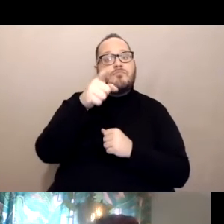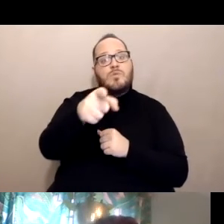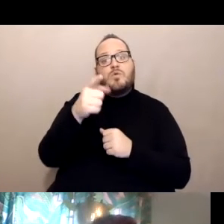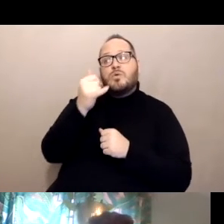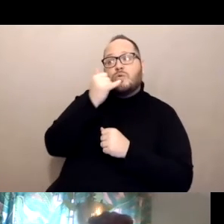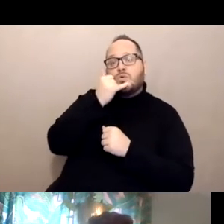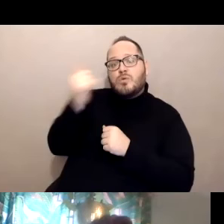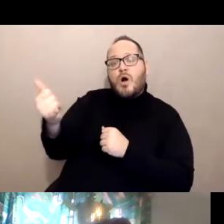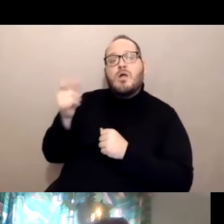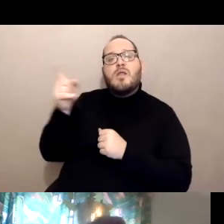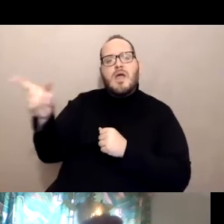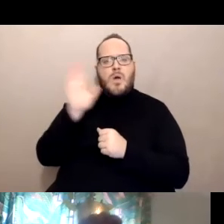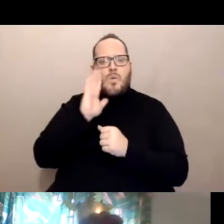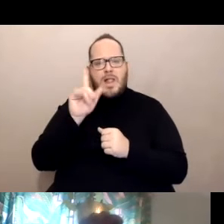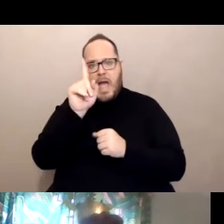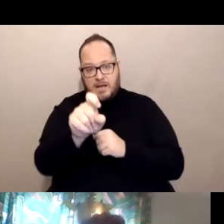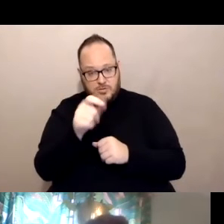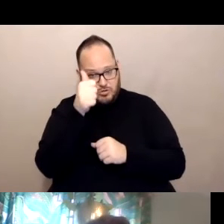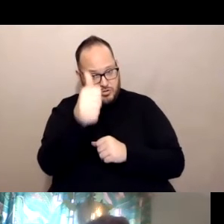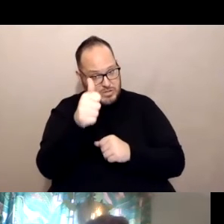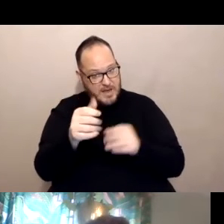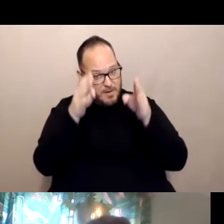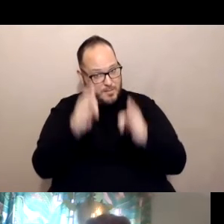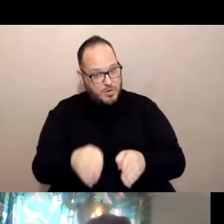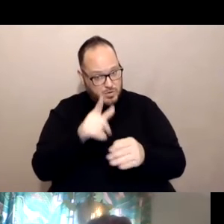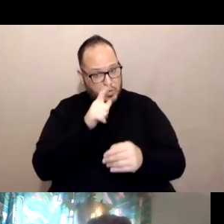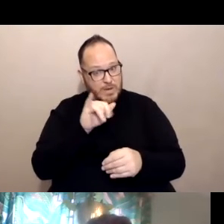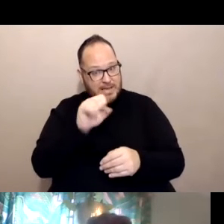are you a person who is eligible to be vaccinated at this time?